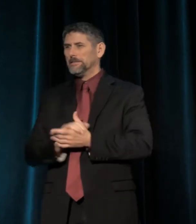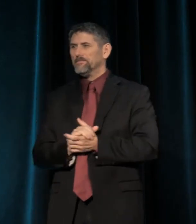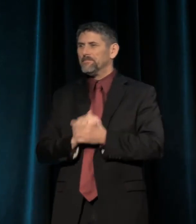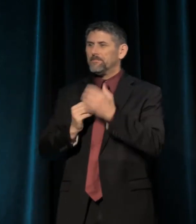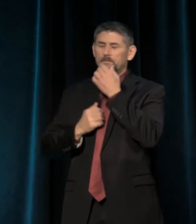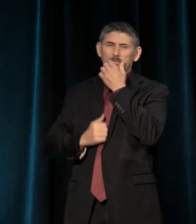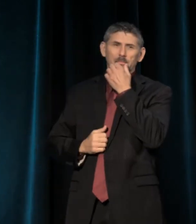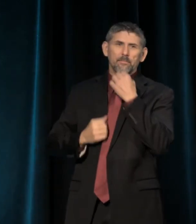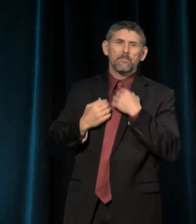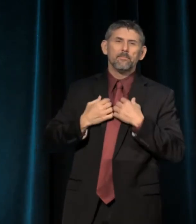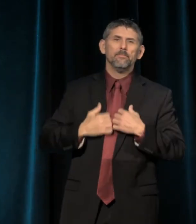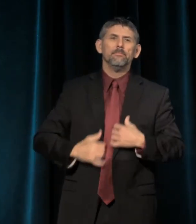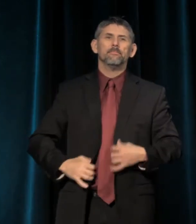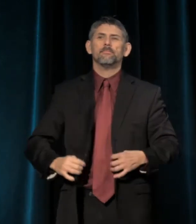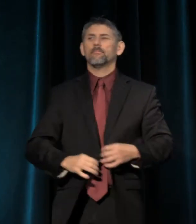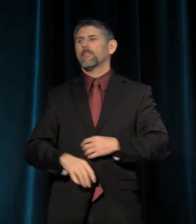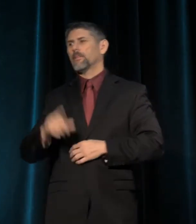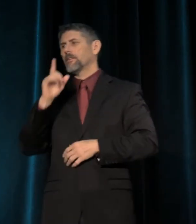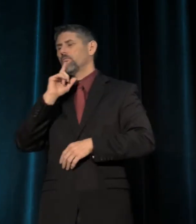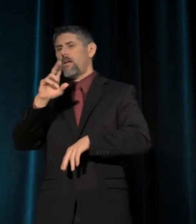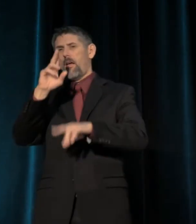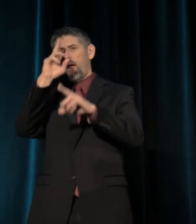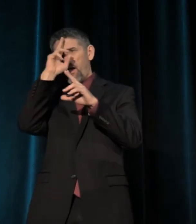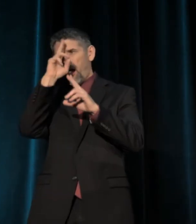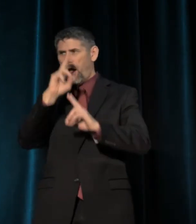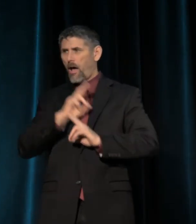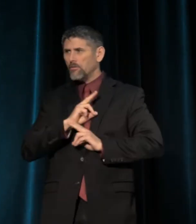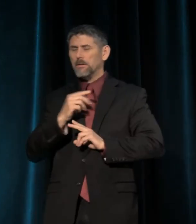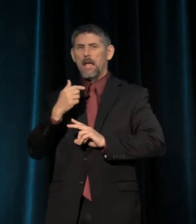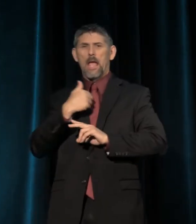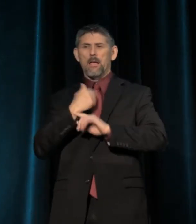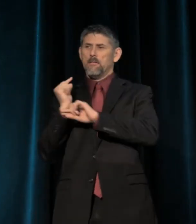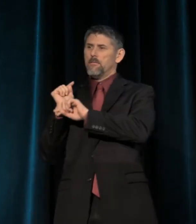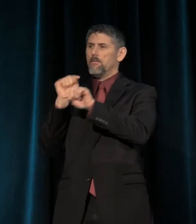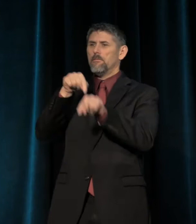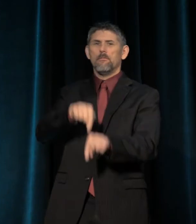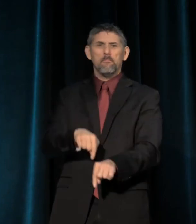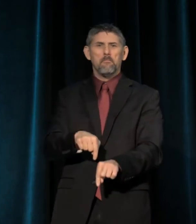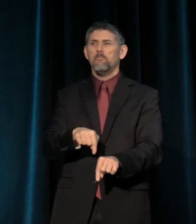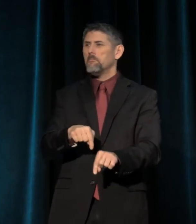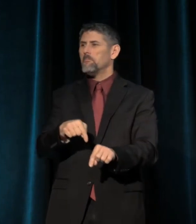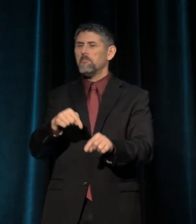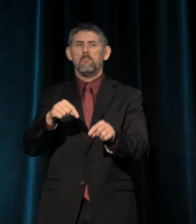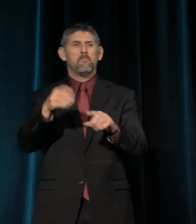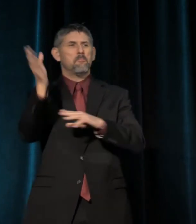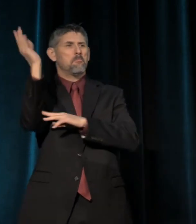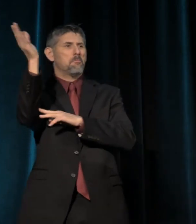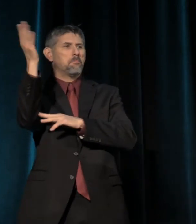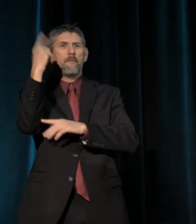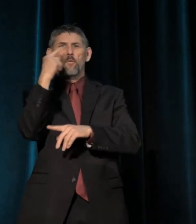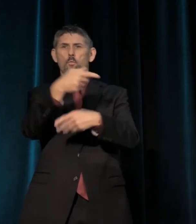And it's such an honor for me to be able to here speaking to all of you,